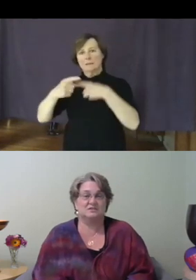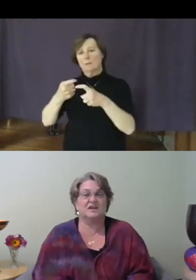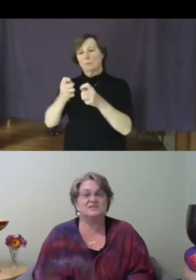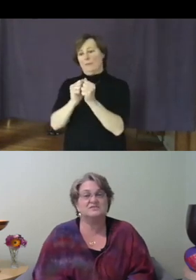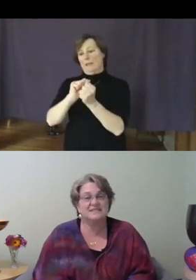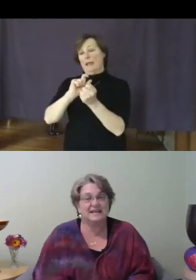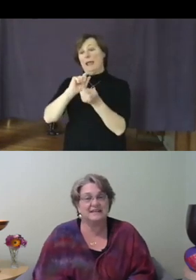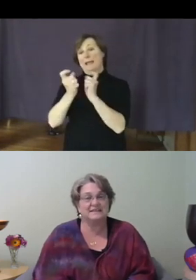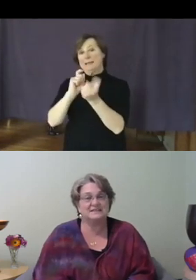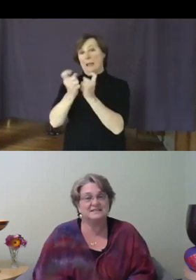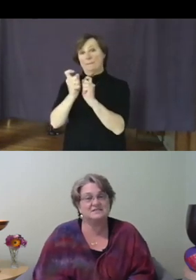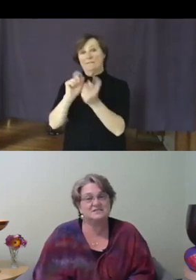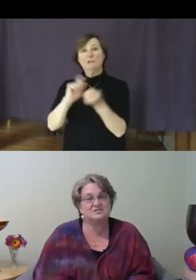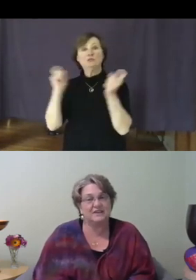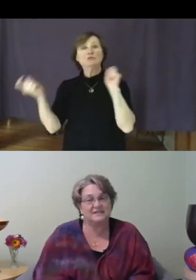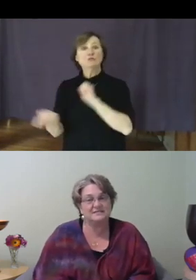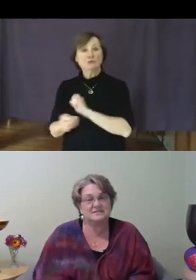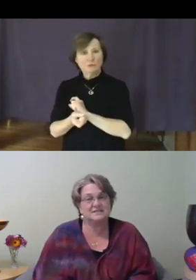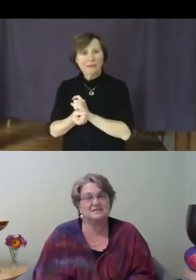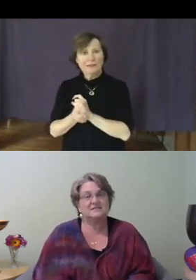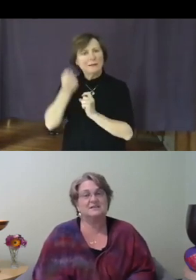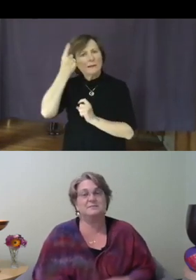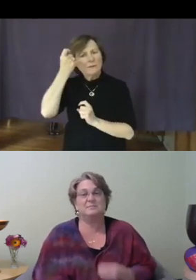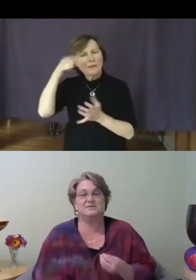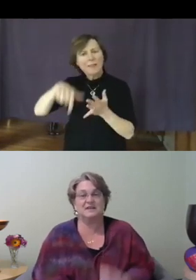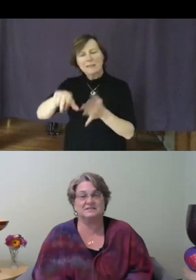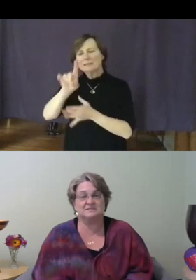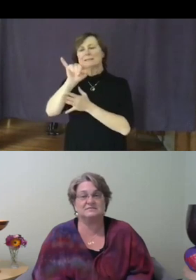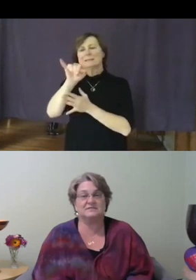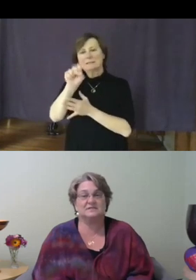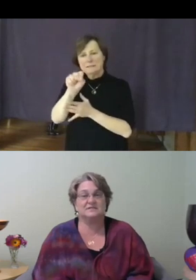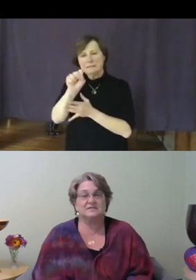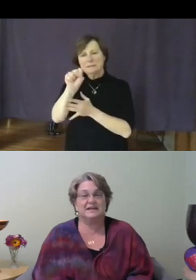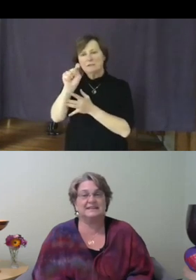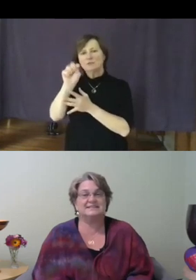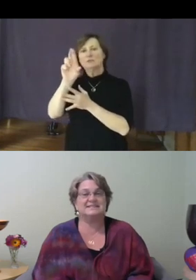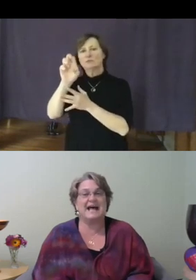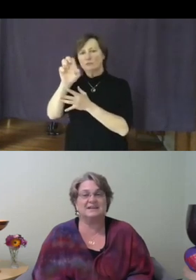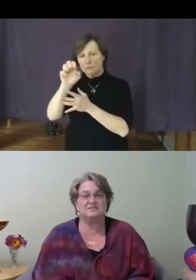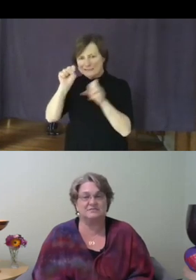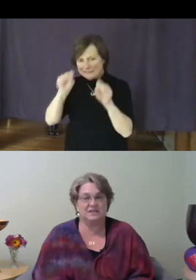understand that this distress can be productive and is an act of love.